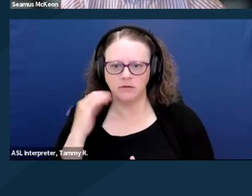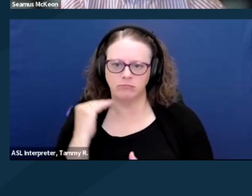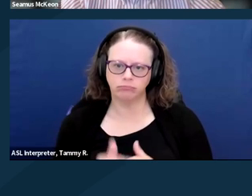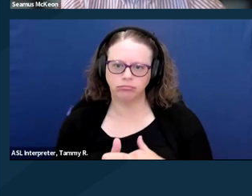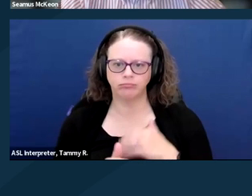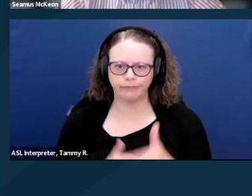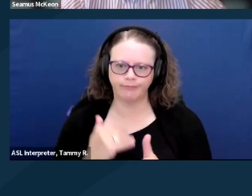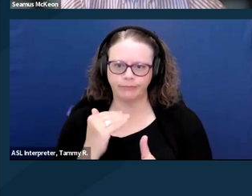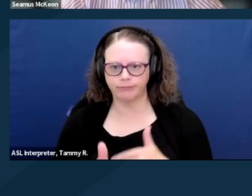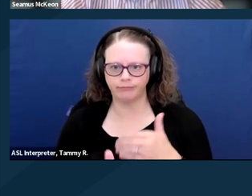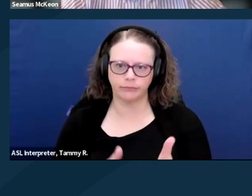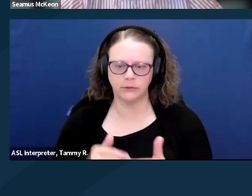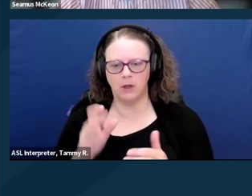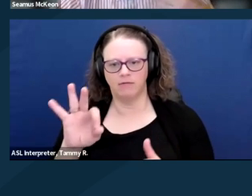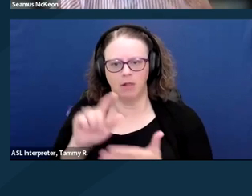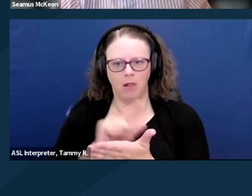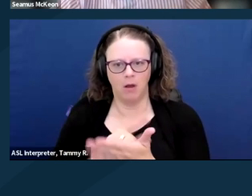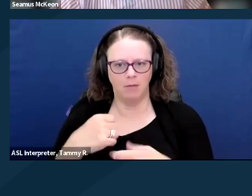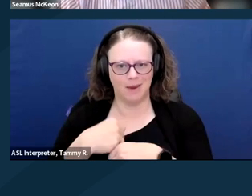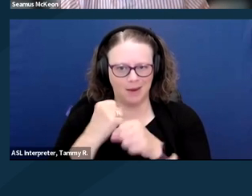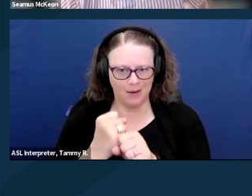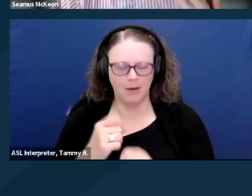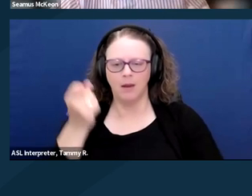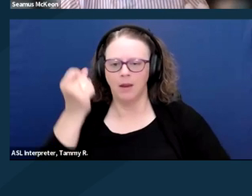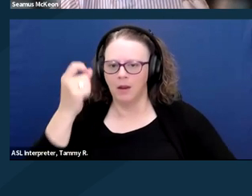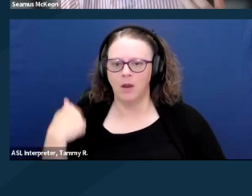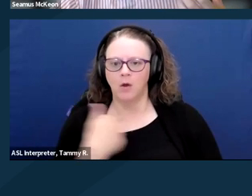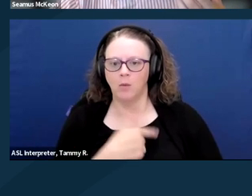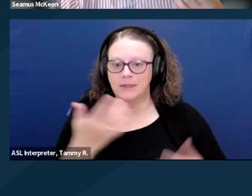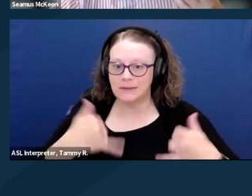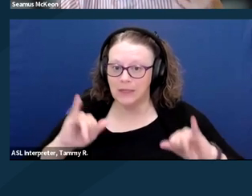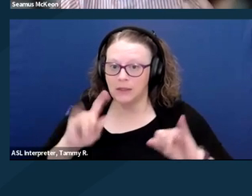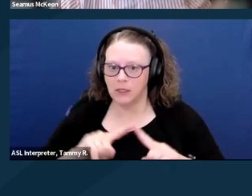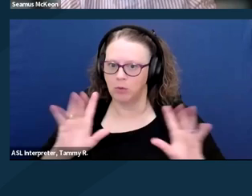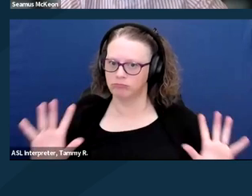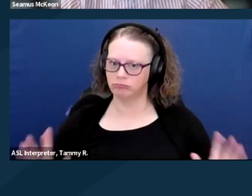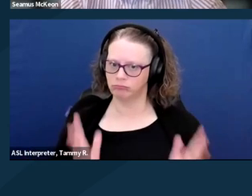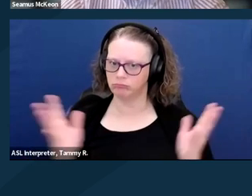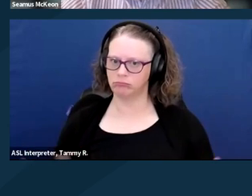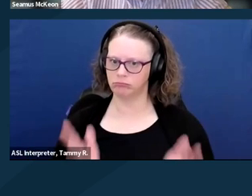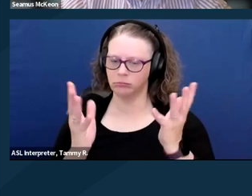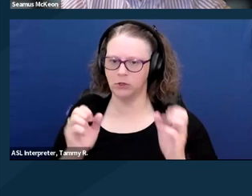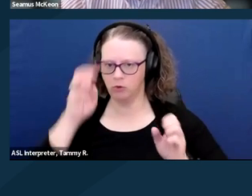But that doesn't change the fact that we need to keep pushing to create equality for these couples.